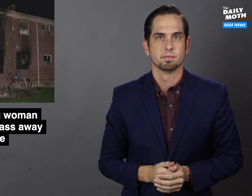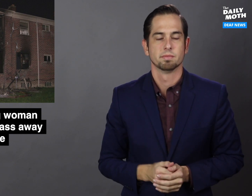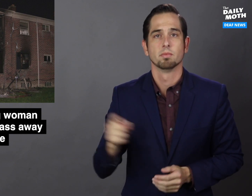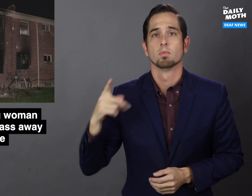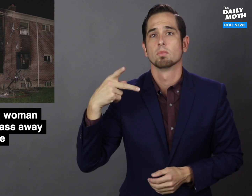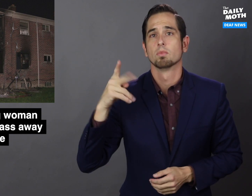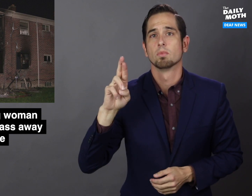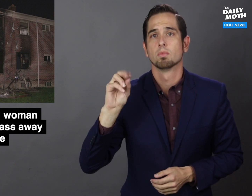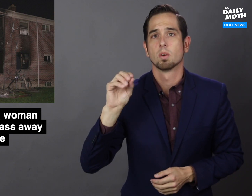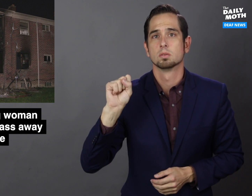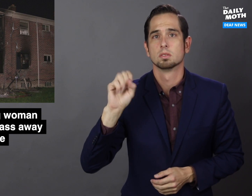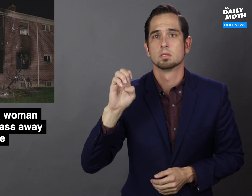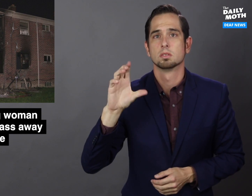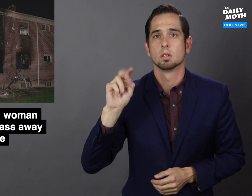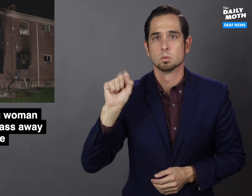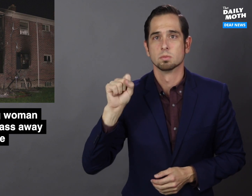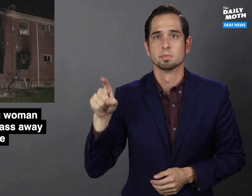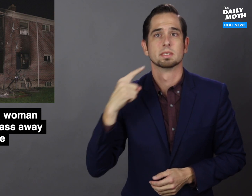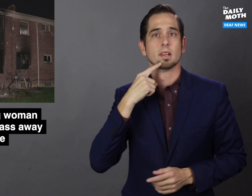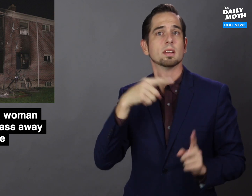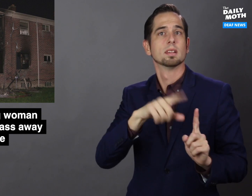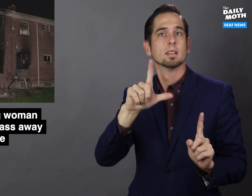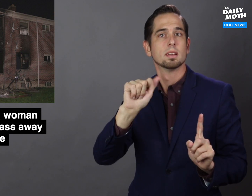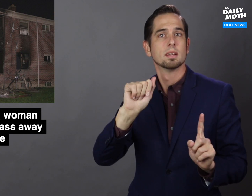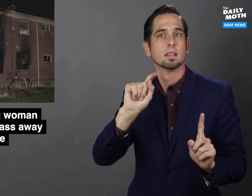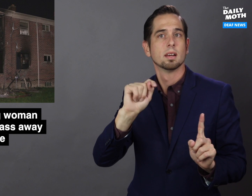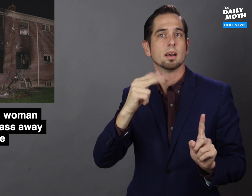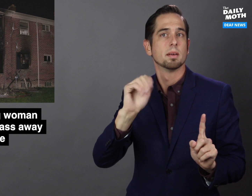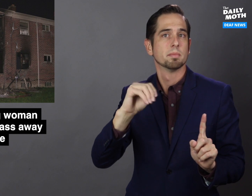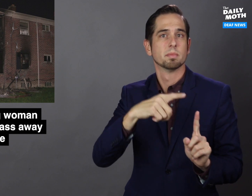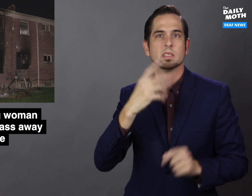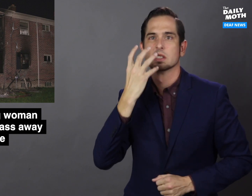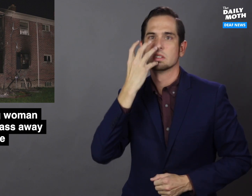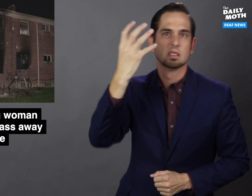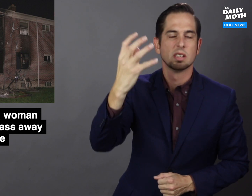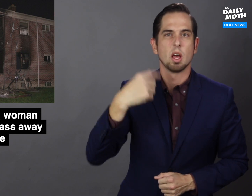Prosecutors said Latham shouted,